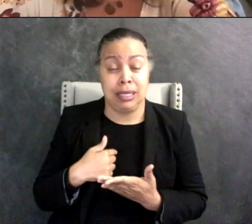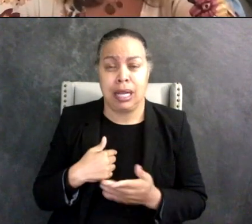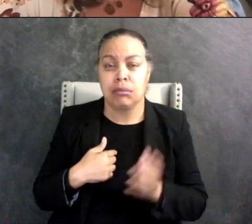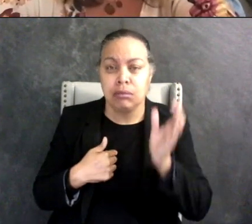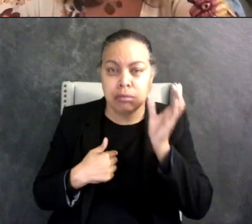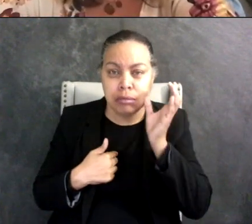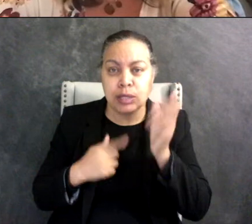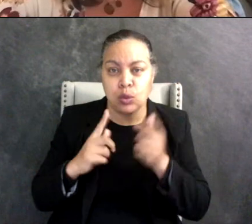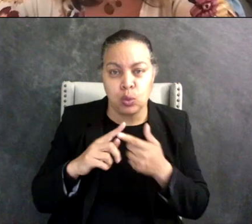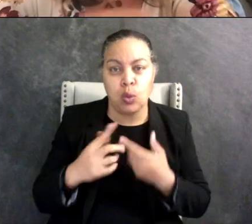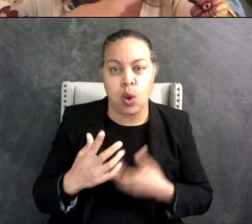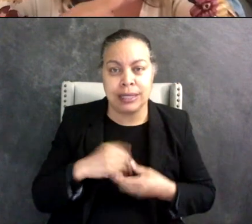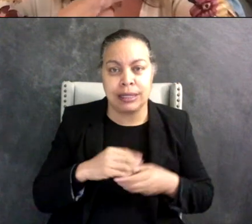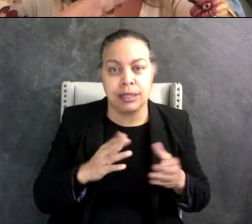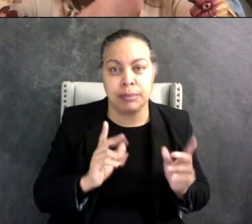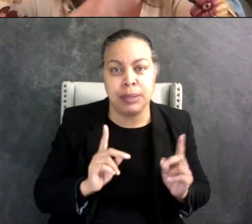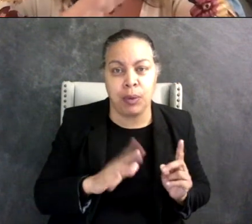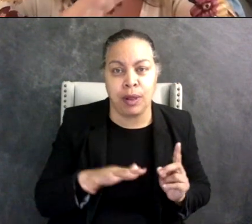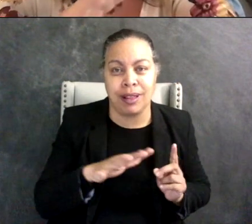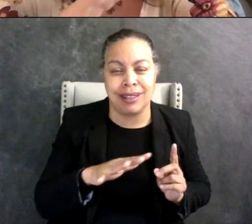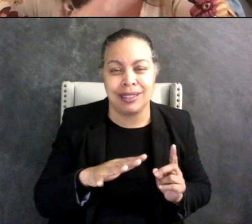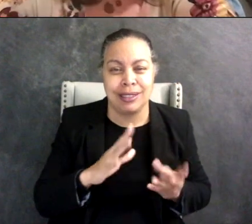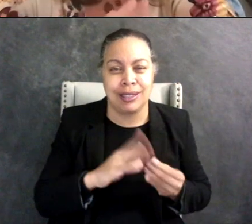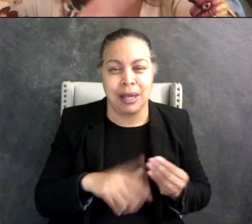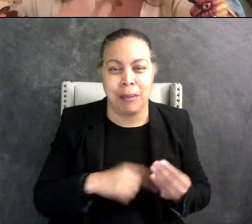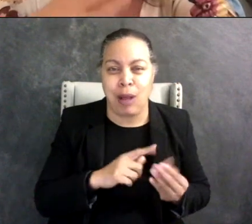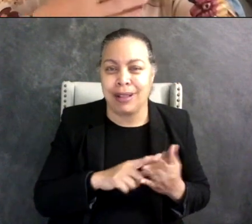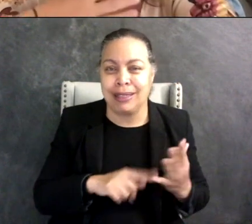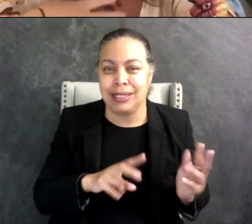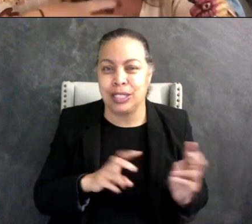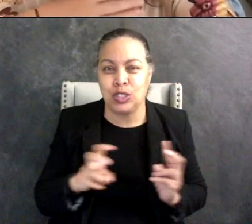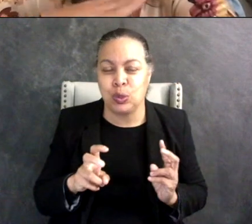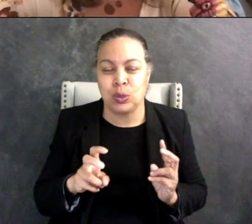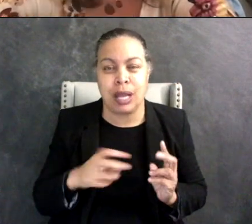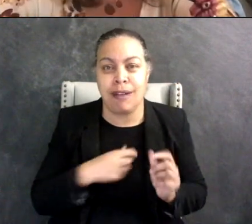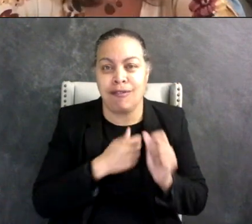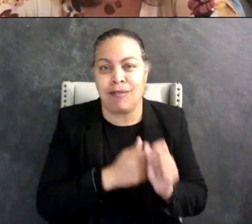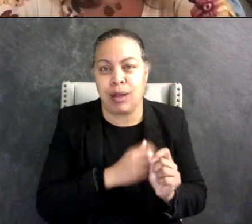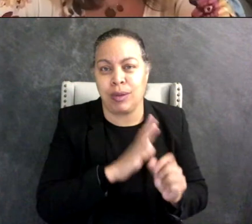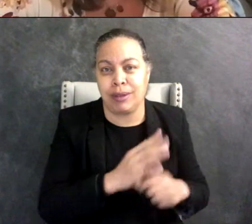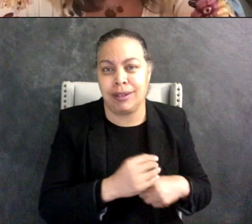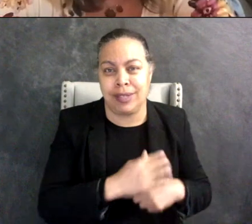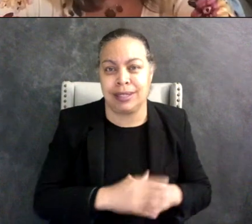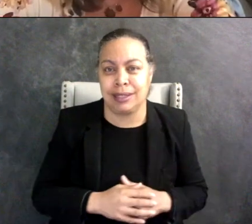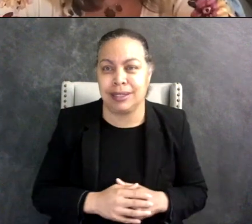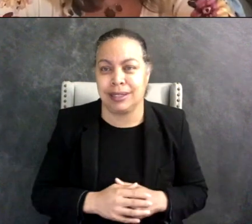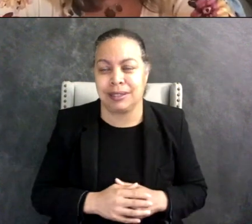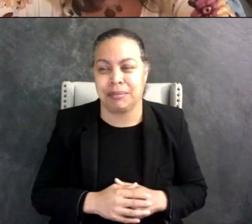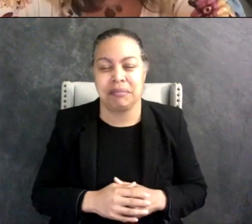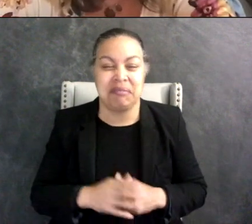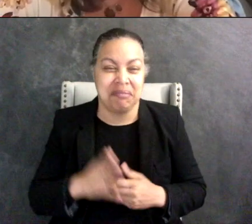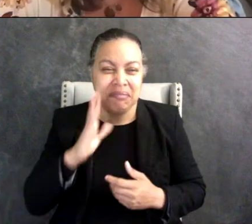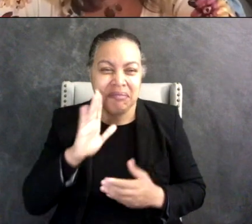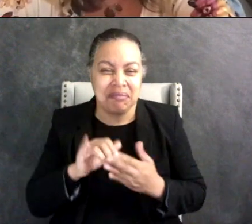these things, so again I know I say this to both of you a lot but thank you